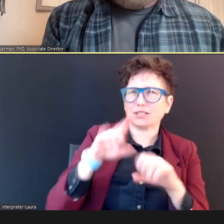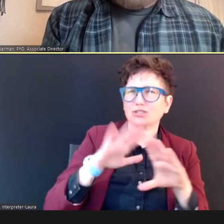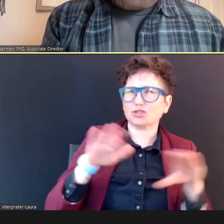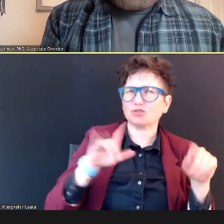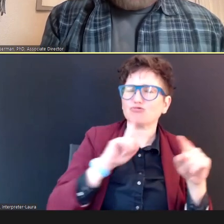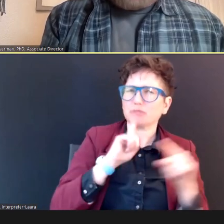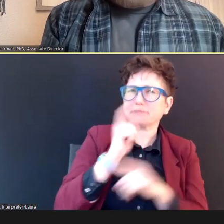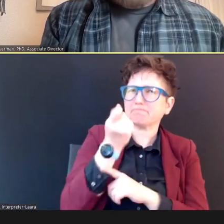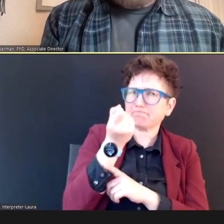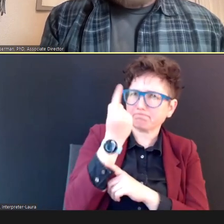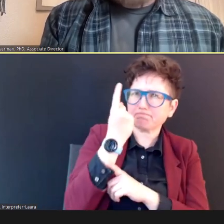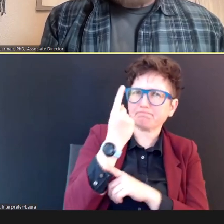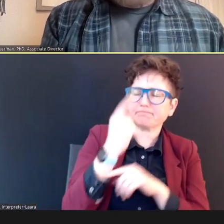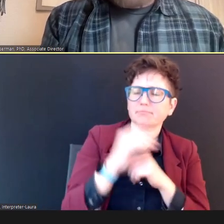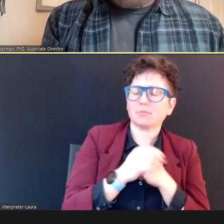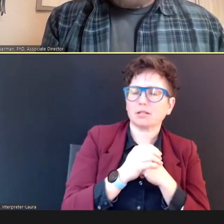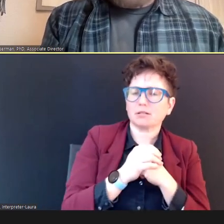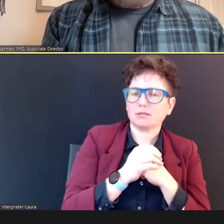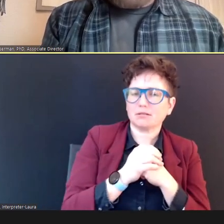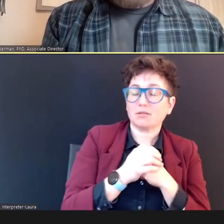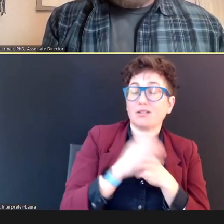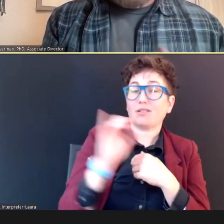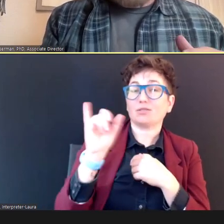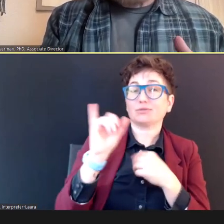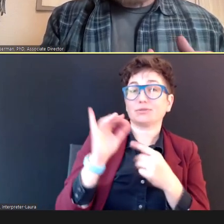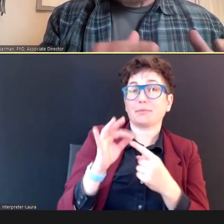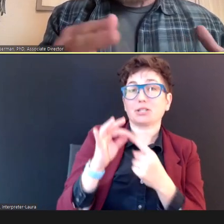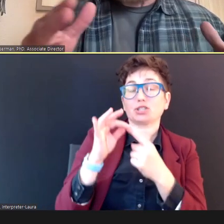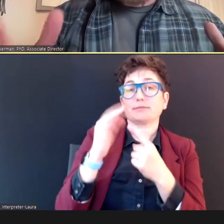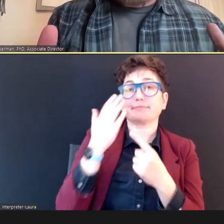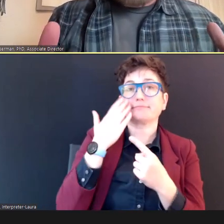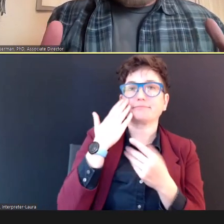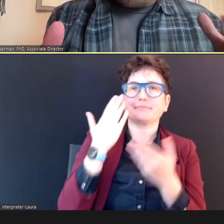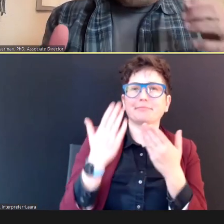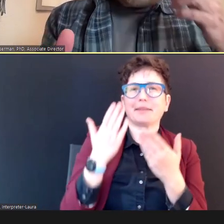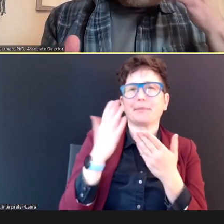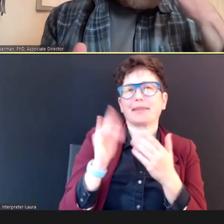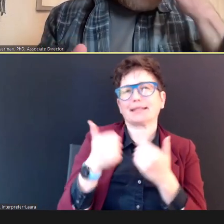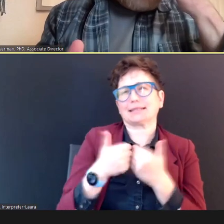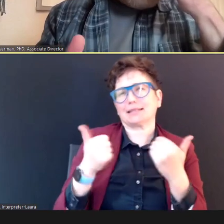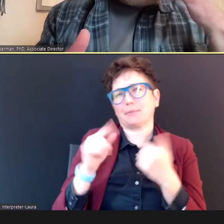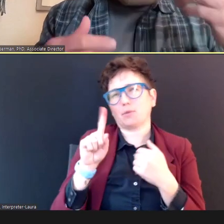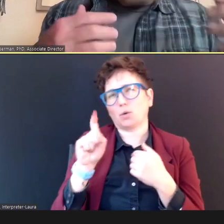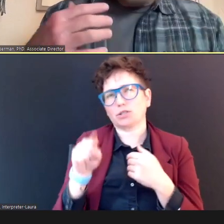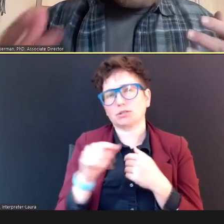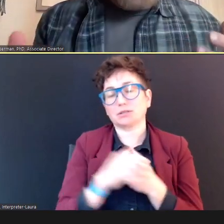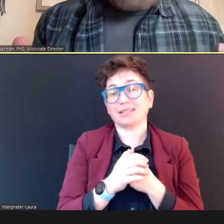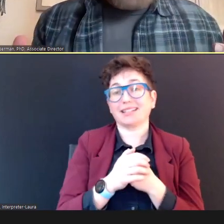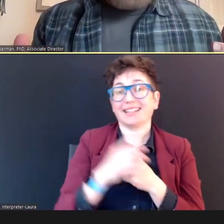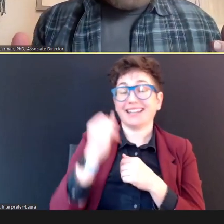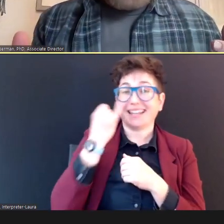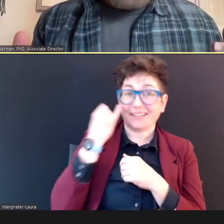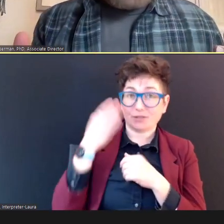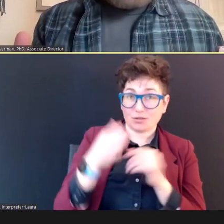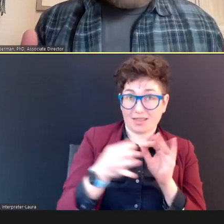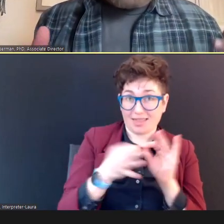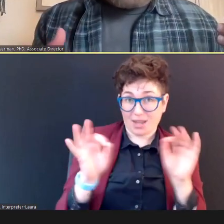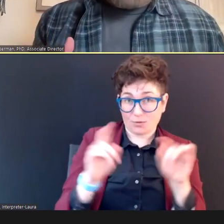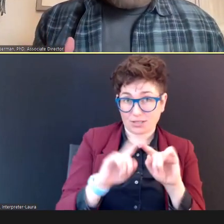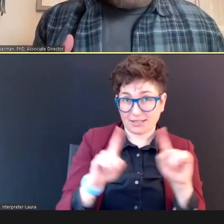And especially -- and, you know, maybe this is a separate question, if there's a language difference between you, and the Child that